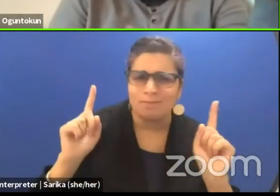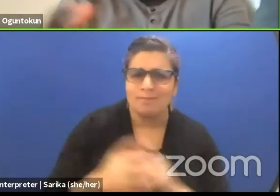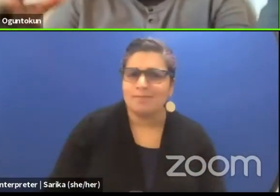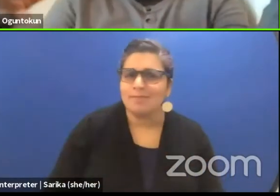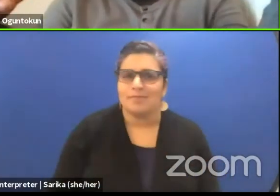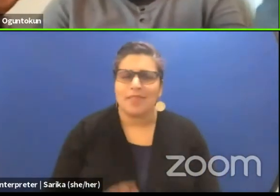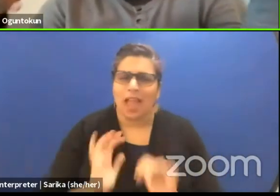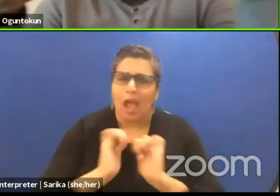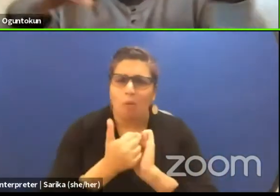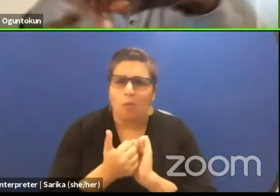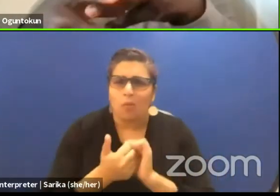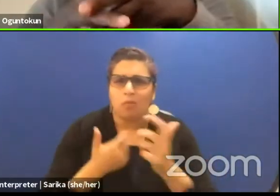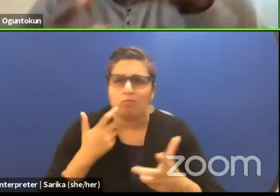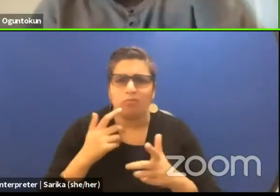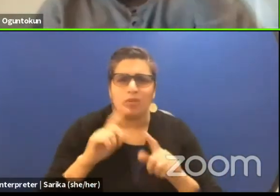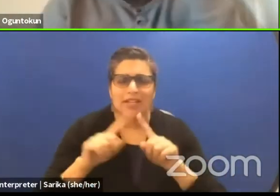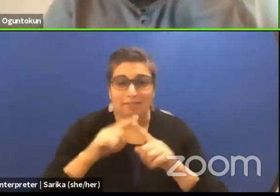having different ideas come together.